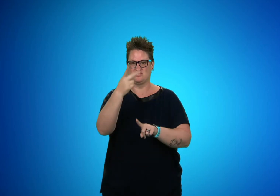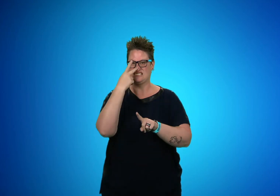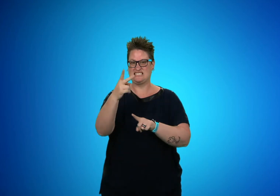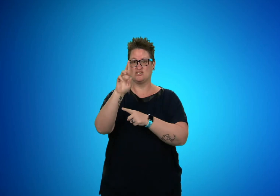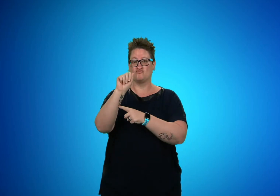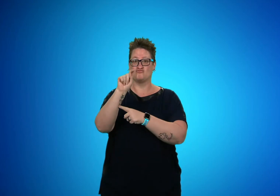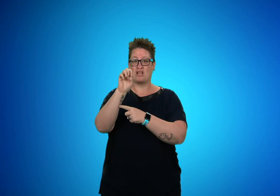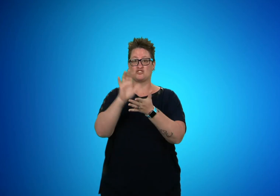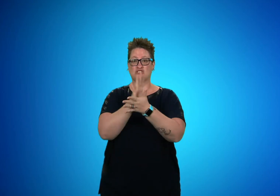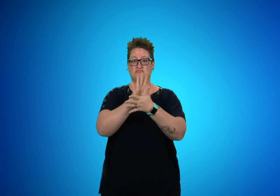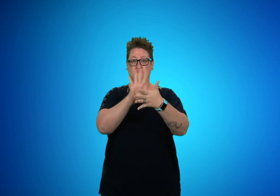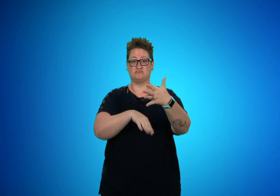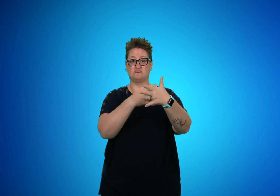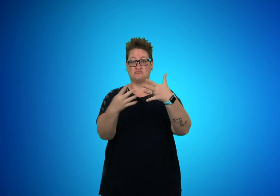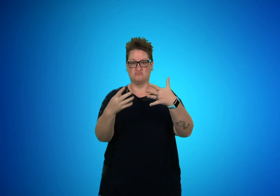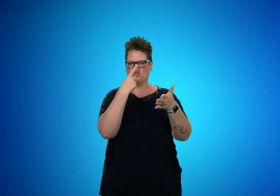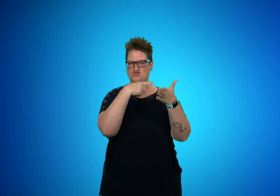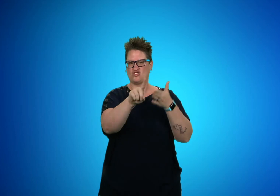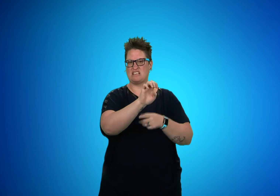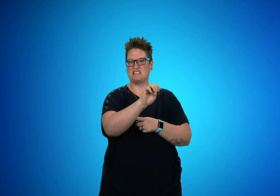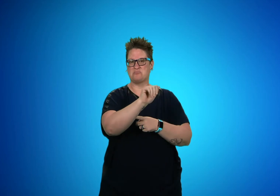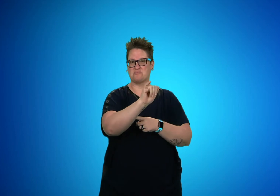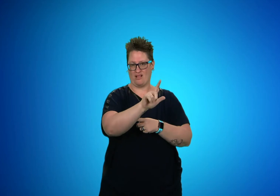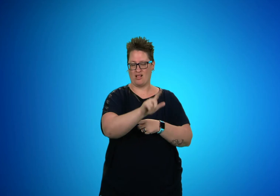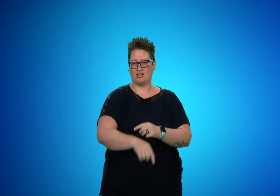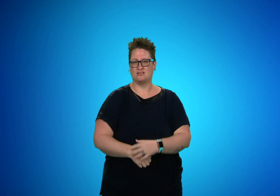The rate sheet is attached to this email.